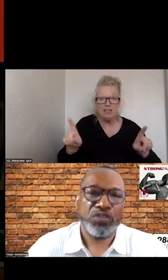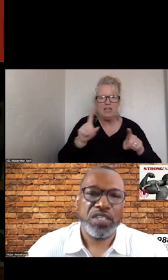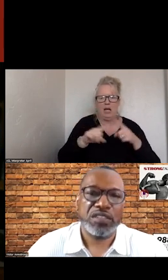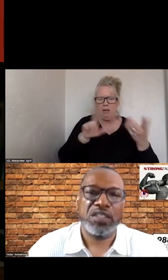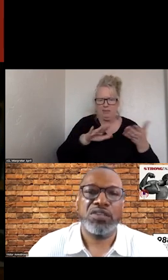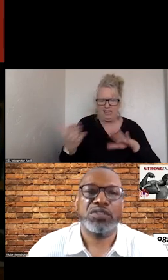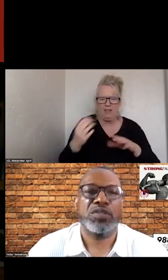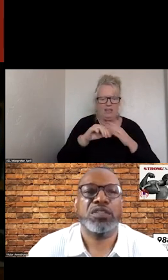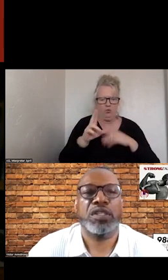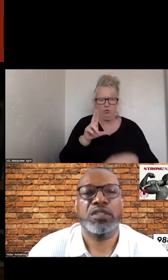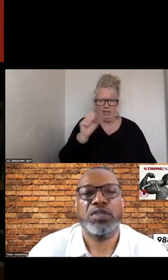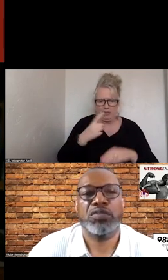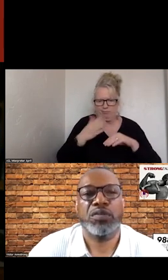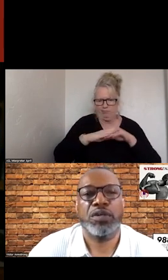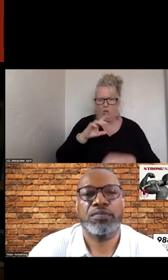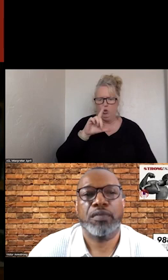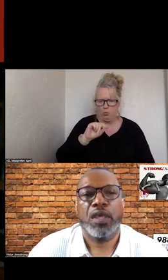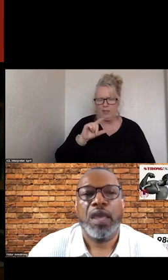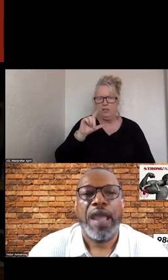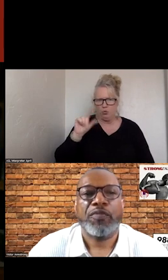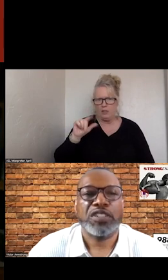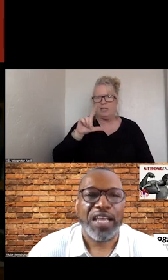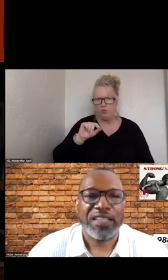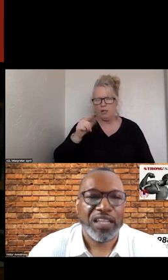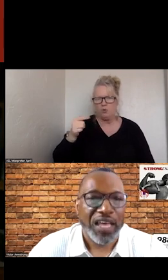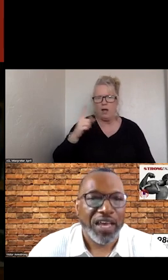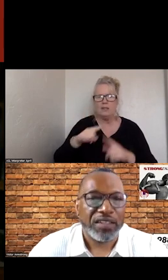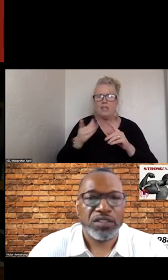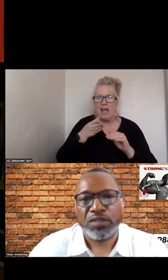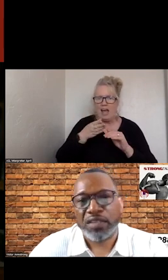INCREASED IN THE YEARS 2020 AND 2021 AND SLIGHTLY DECLINED IN